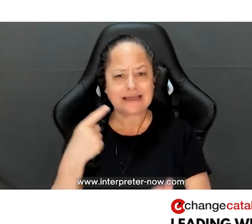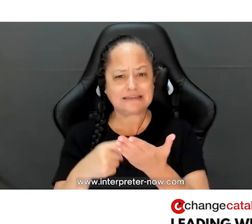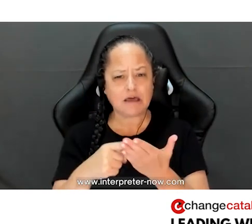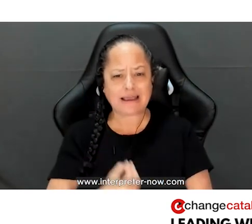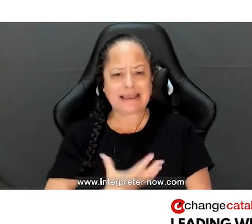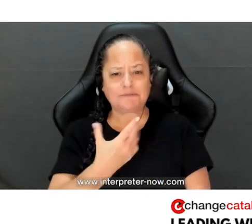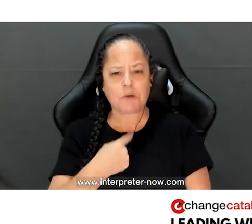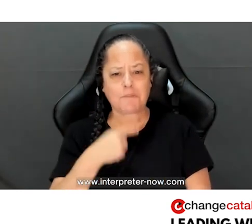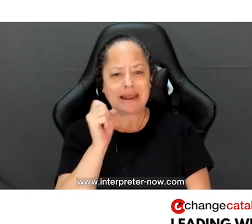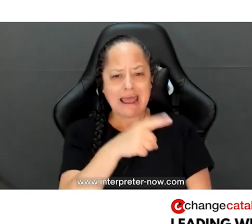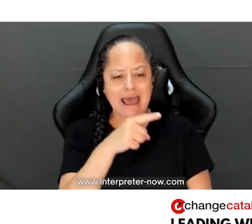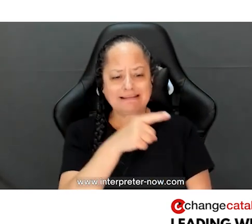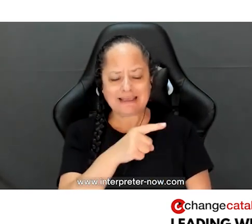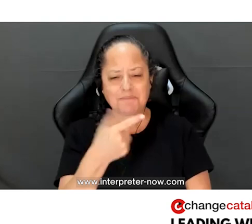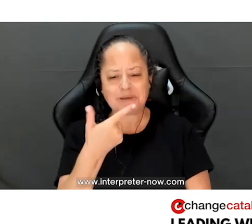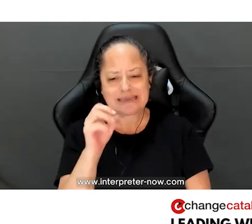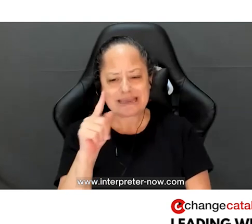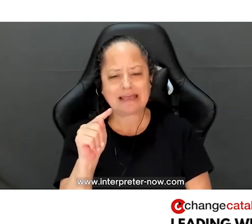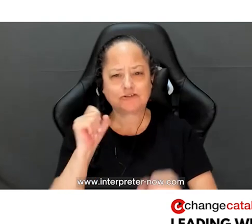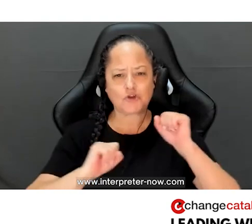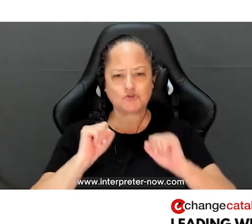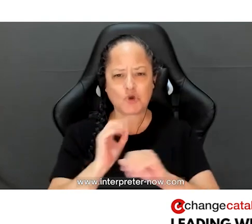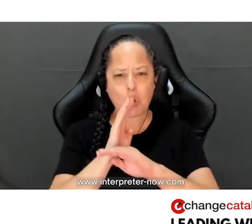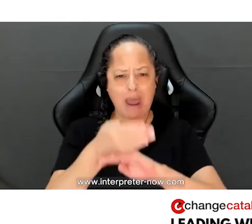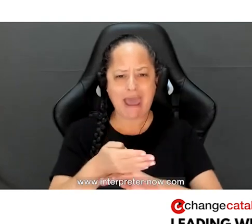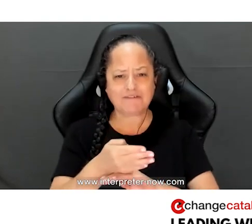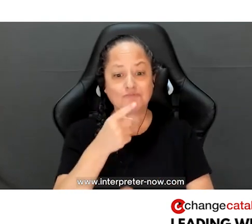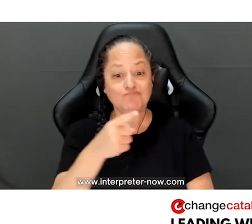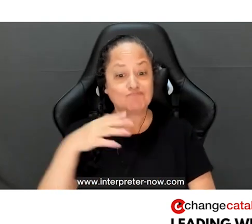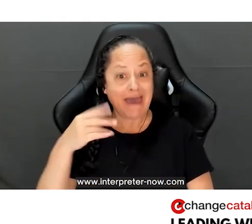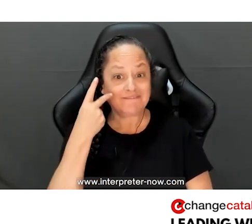inspired me to ask Angel to be a guest on our show later after this. So if you haven't